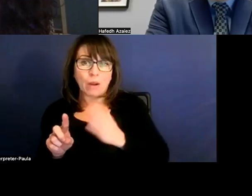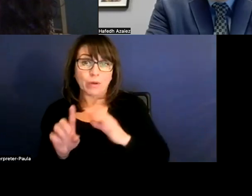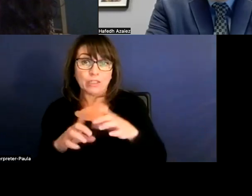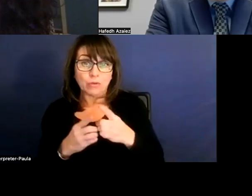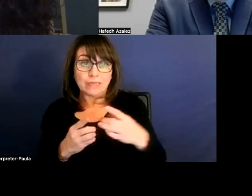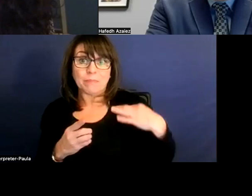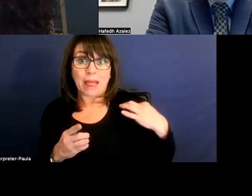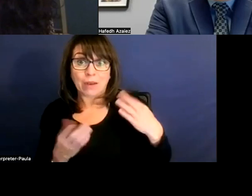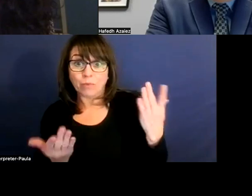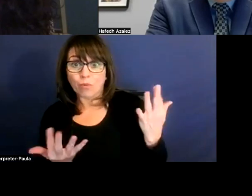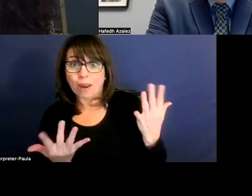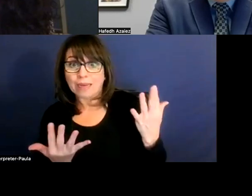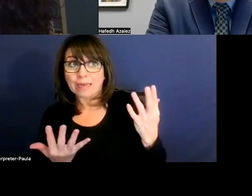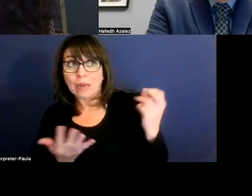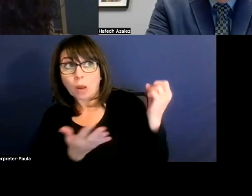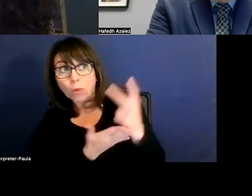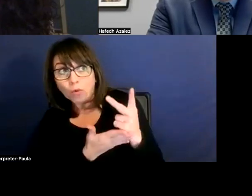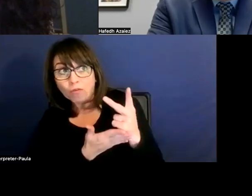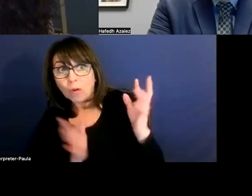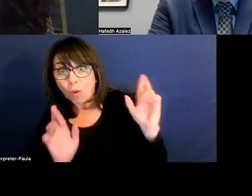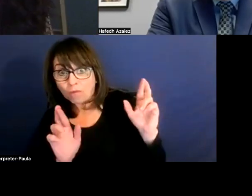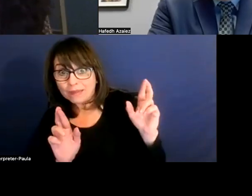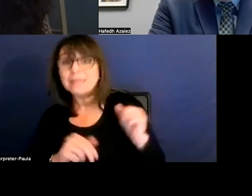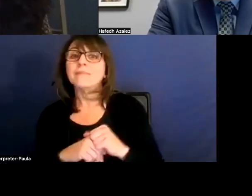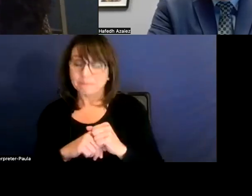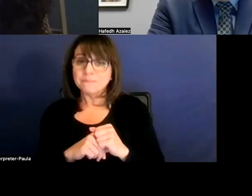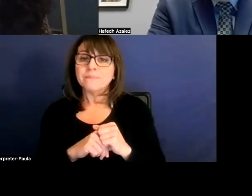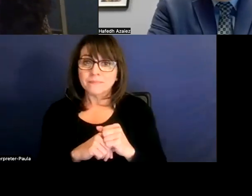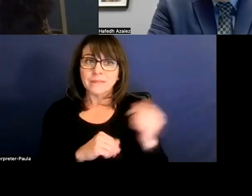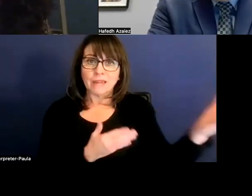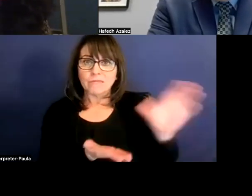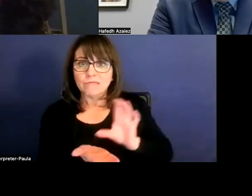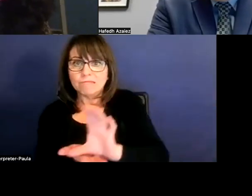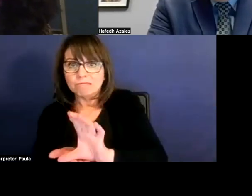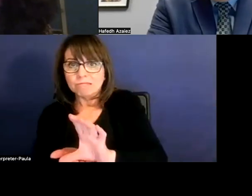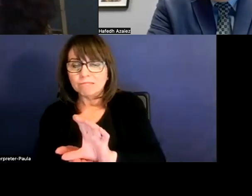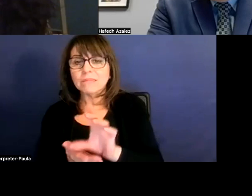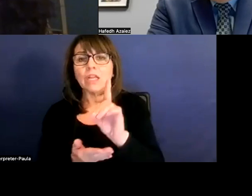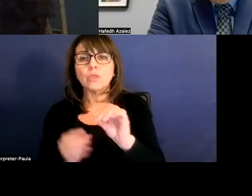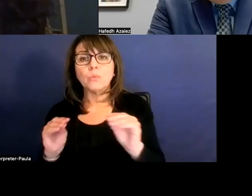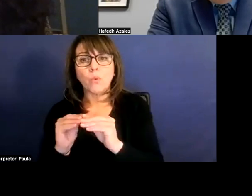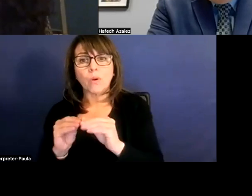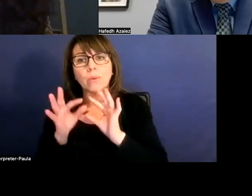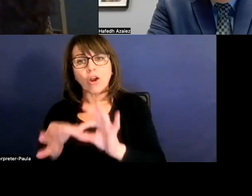And we waiting hopefully for approval so we can do more when it comes to safety and security.